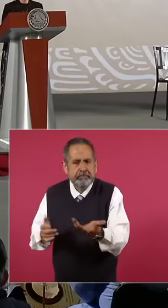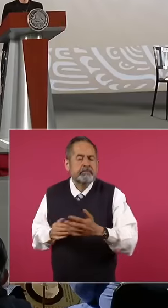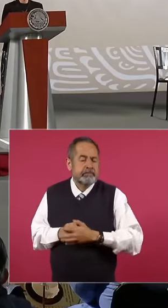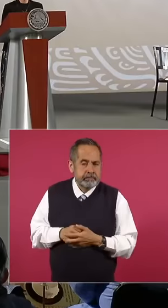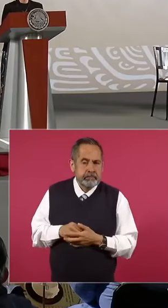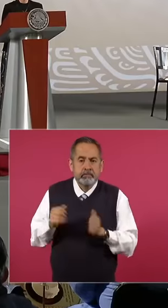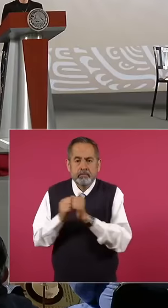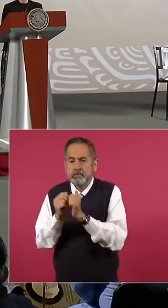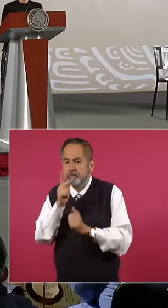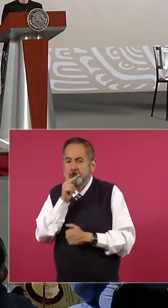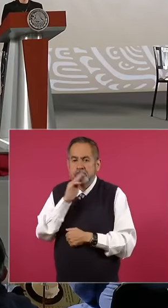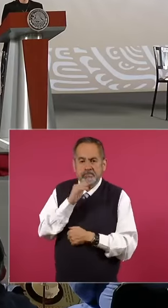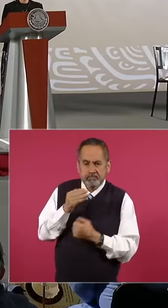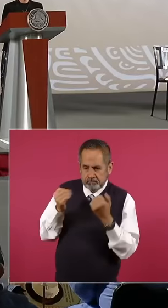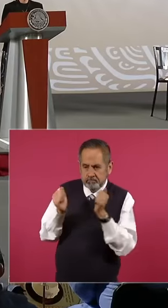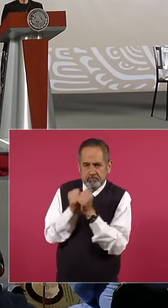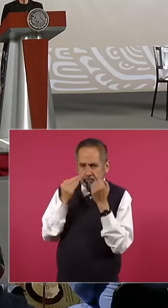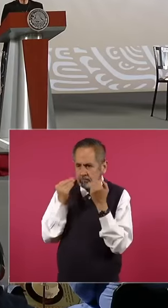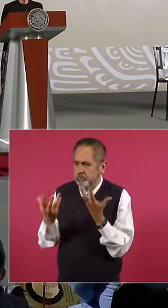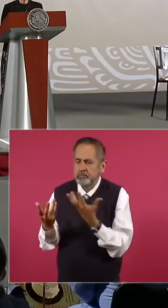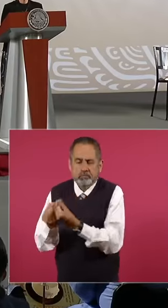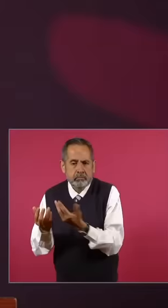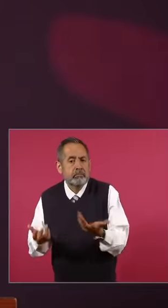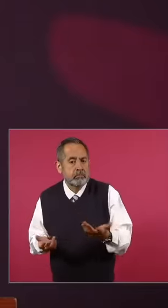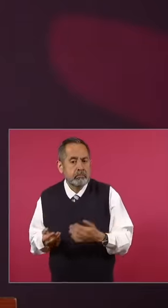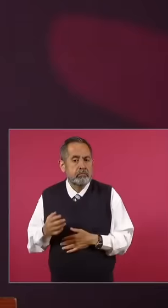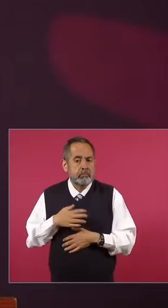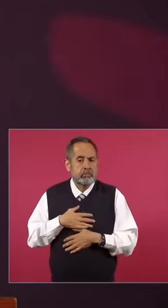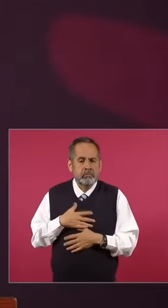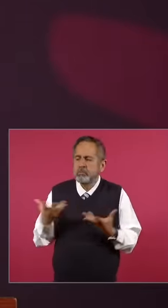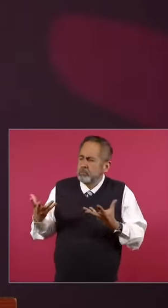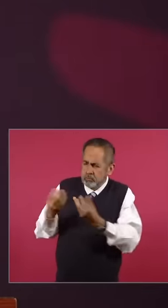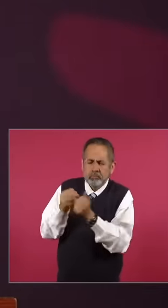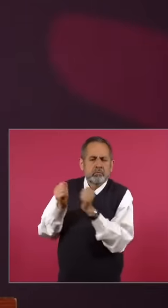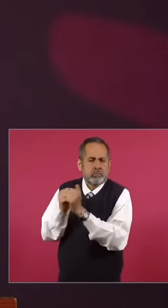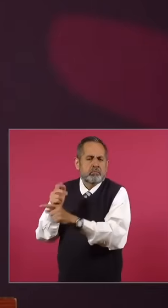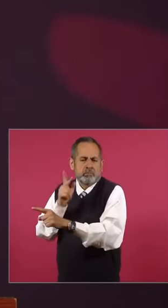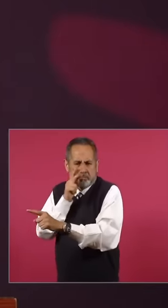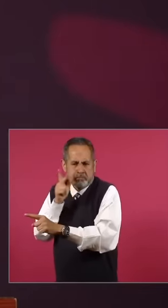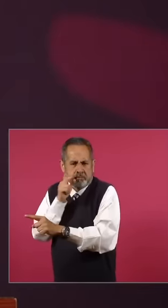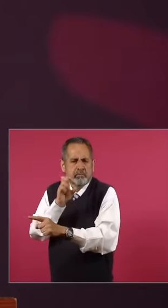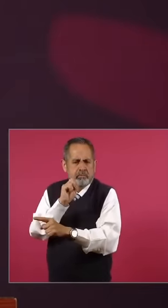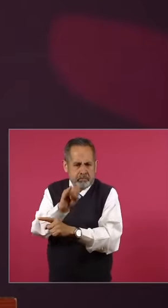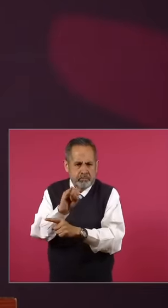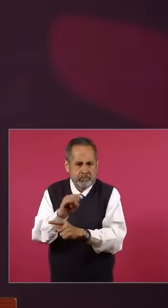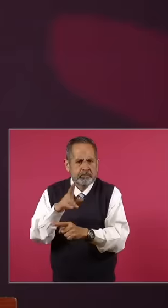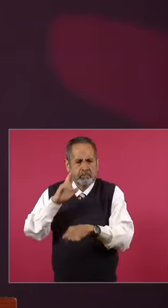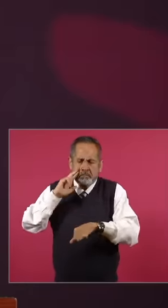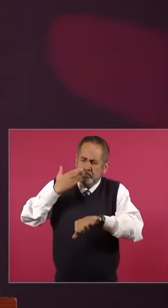parents is very important. We are going to be close to their father, but the burden and I gladly receive